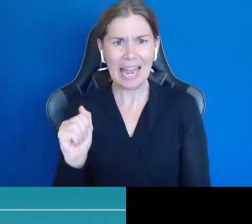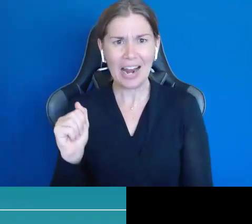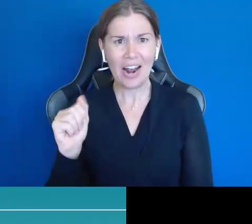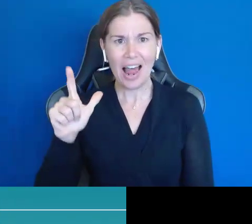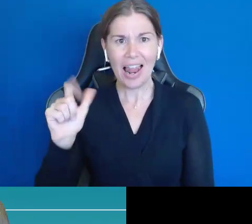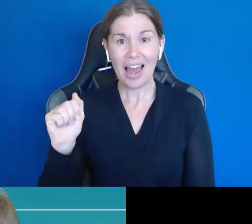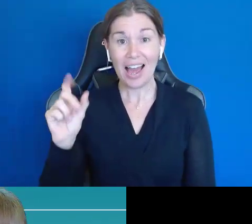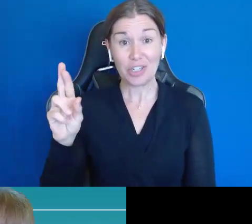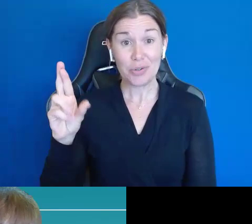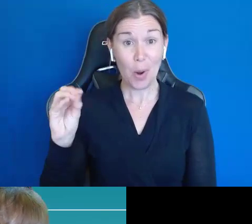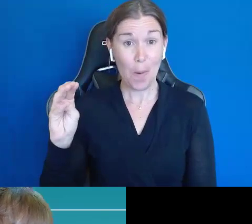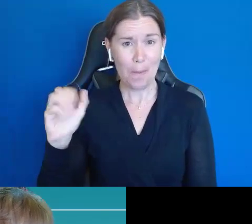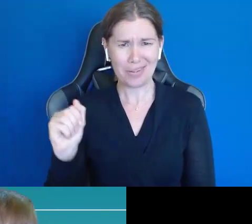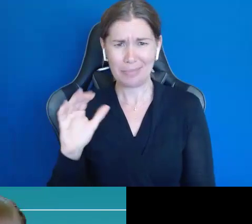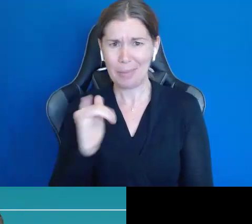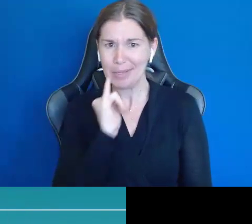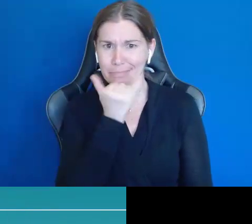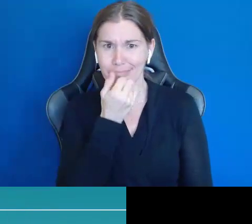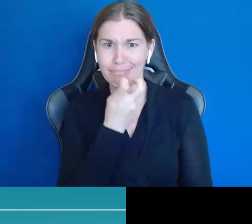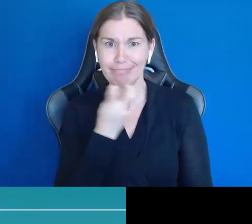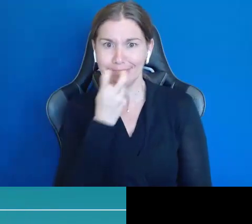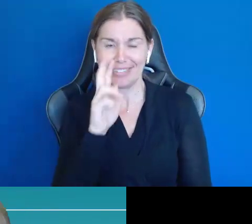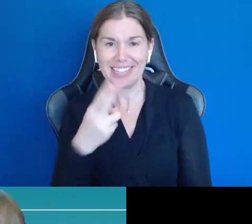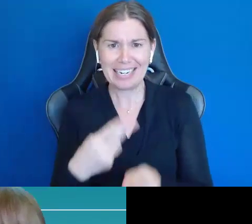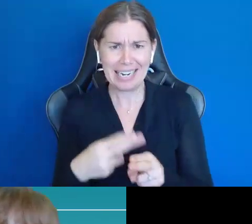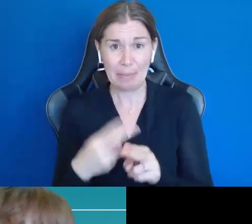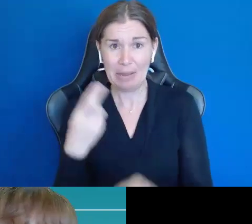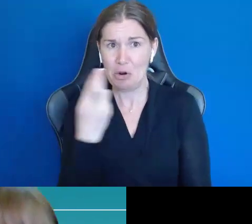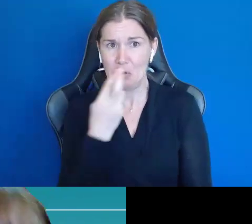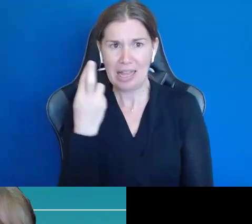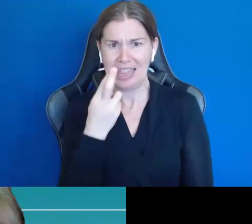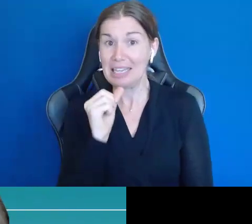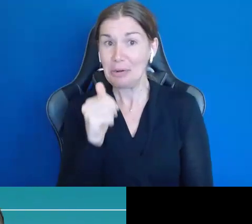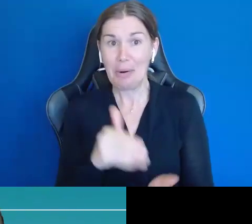I probably messed up her name. I just realized, I don't say it out loud very much.